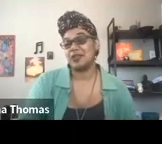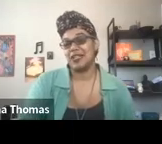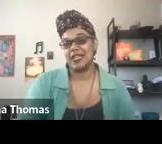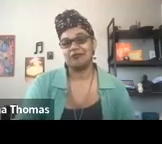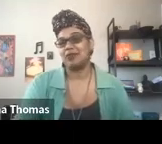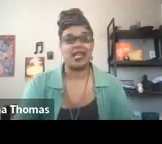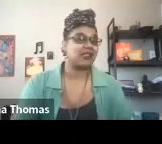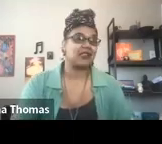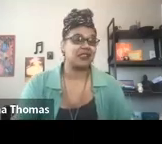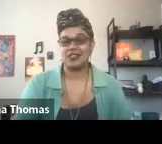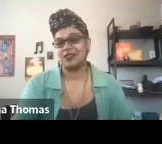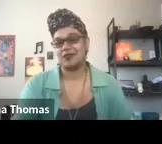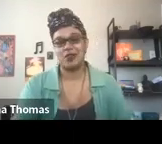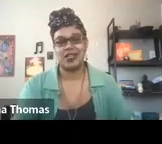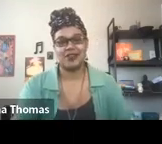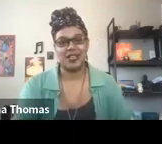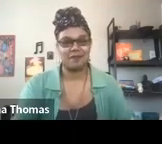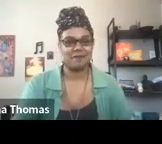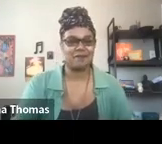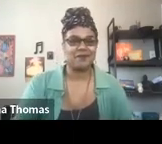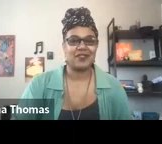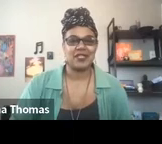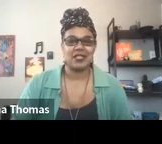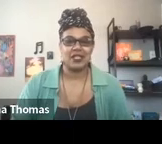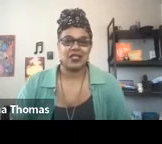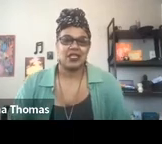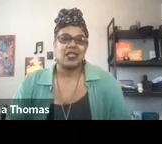of healing, blackness, and creativity.